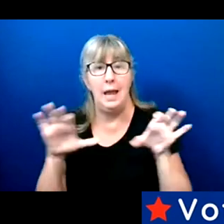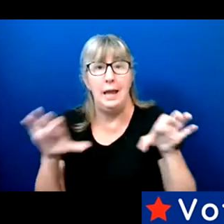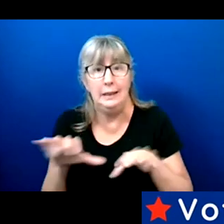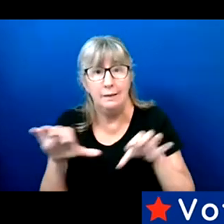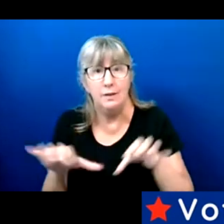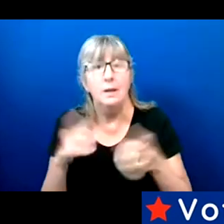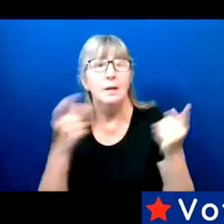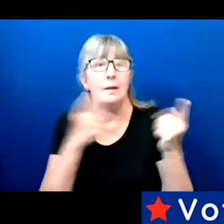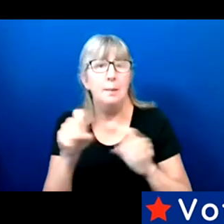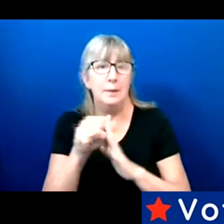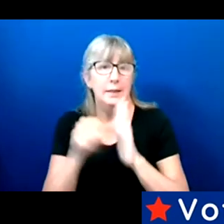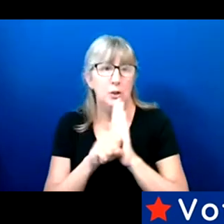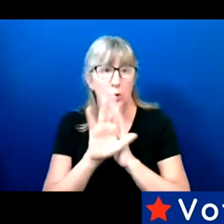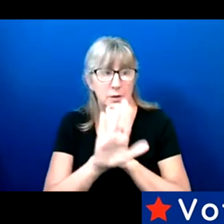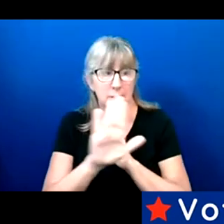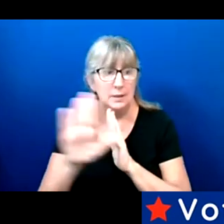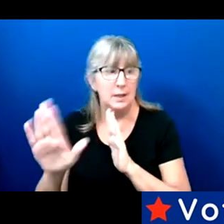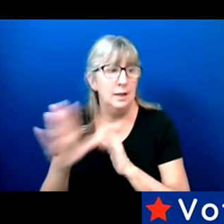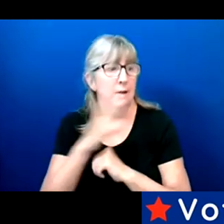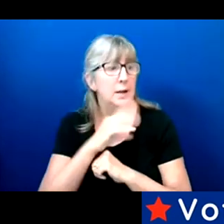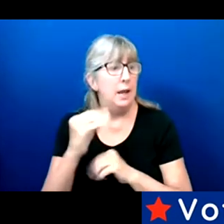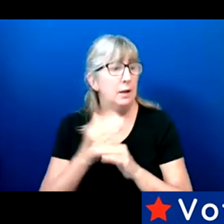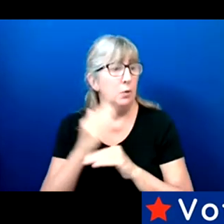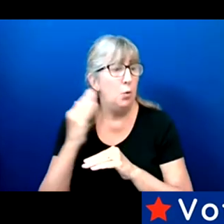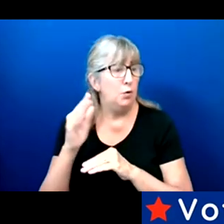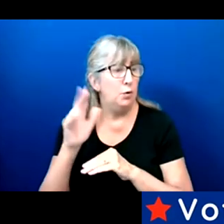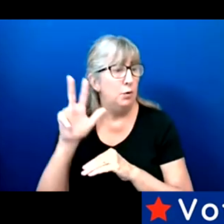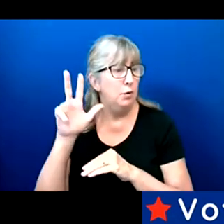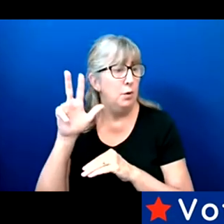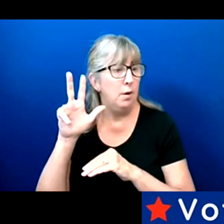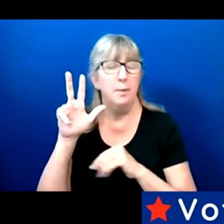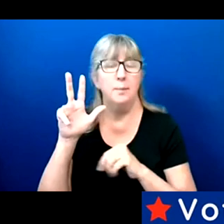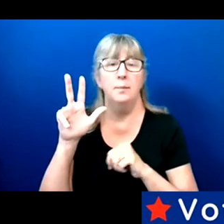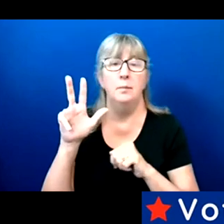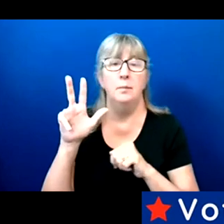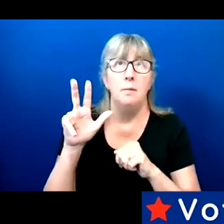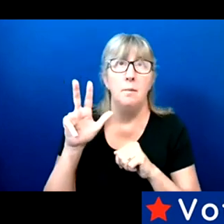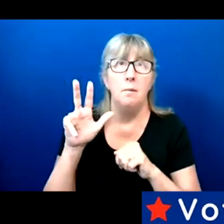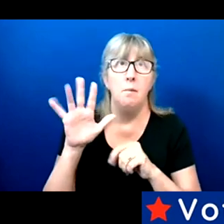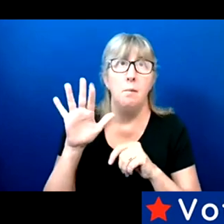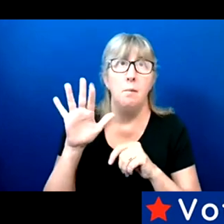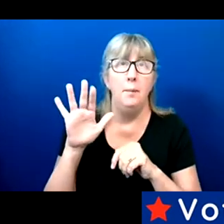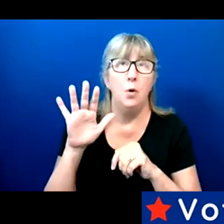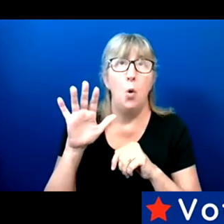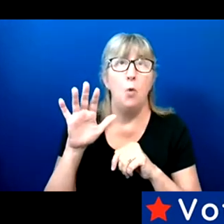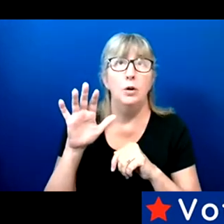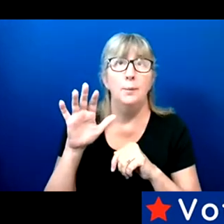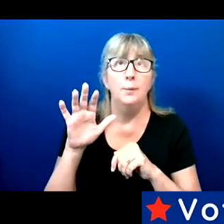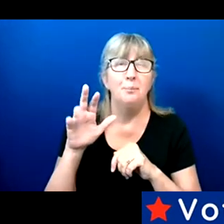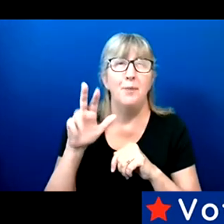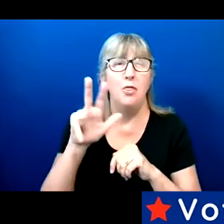Of course, in over 3 dozen states, there has been voting rights legislation introduced